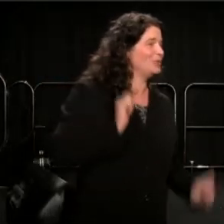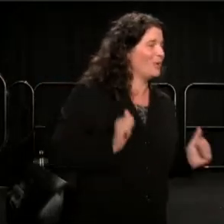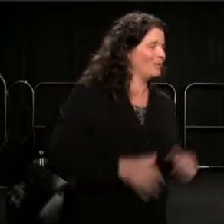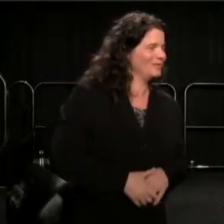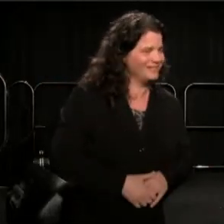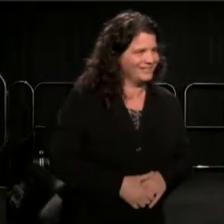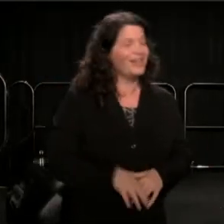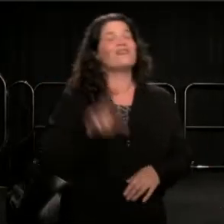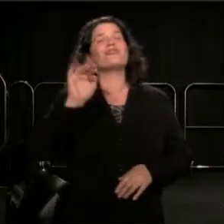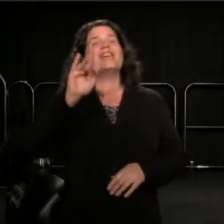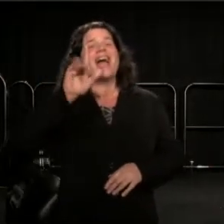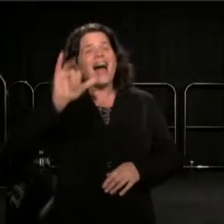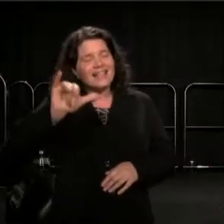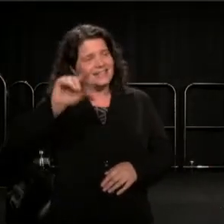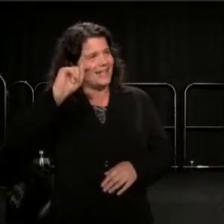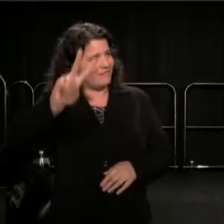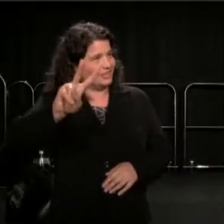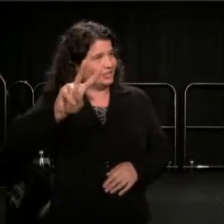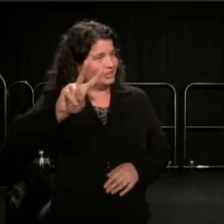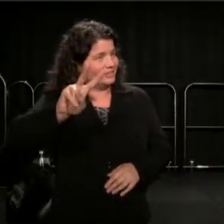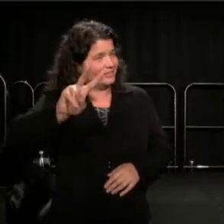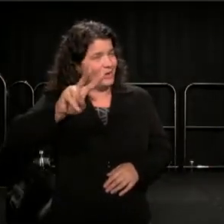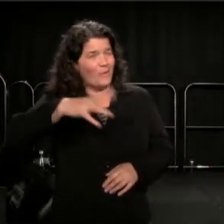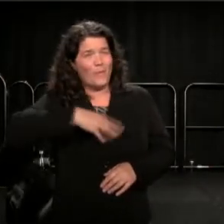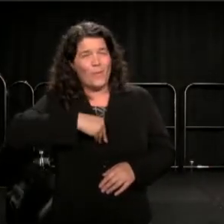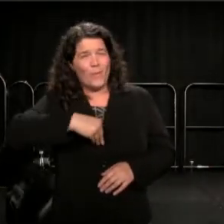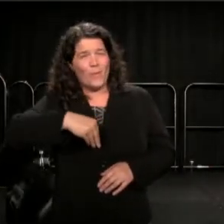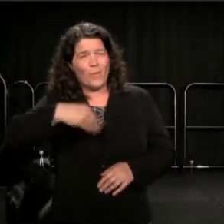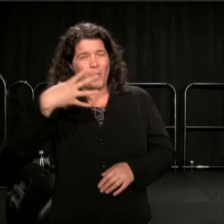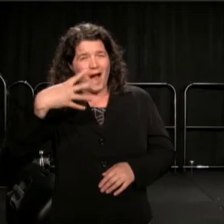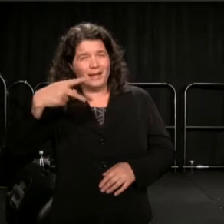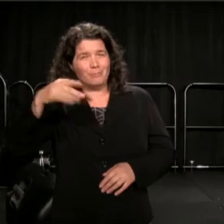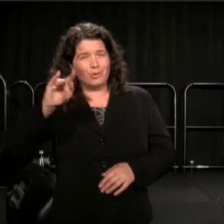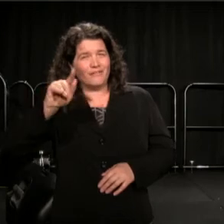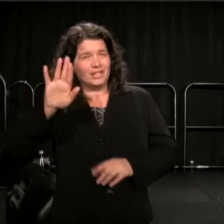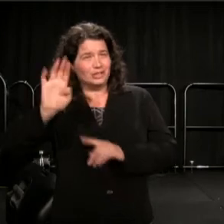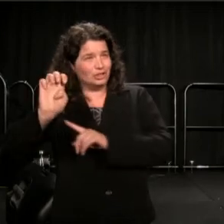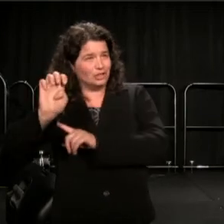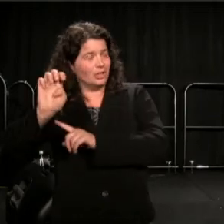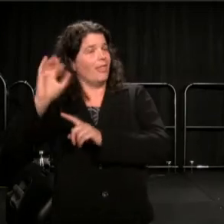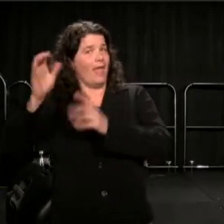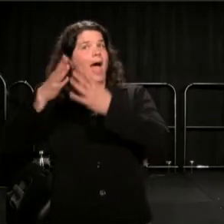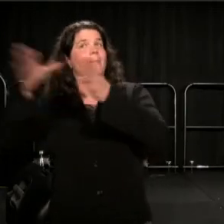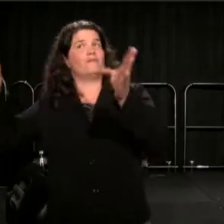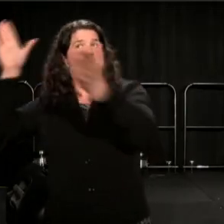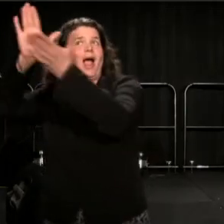The term white privilege moved from primarily academic circles to mainstream .